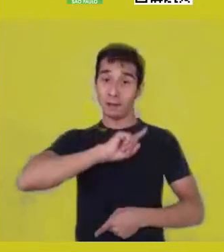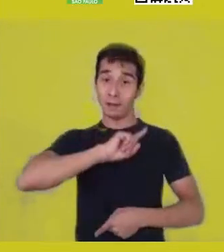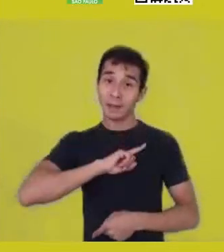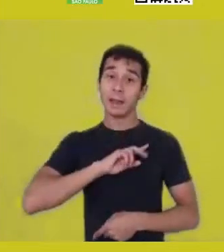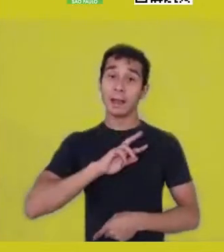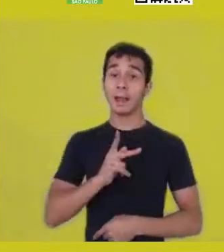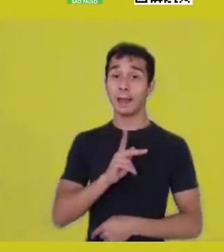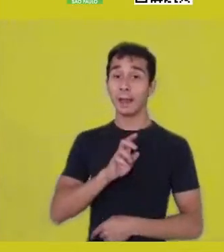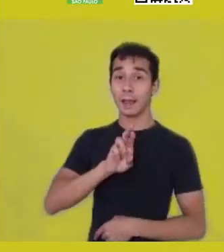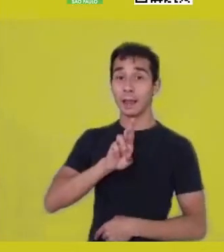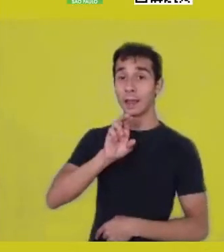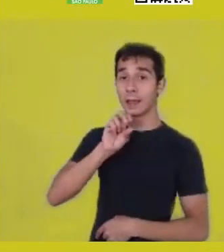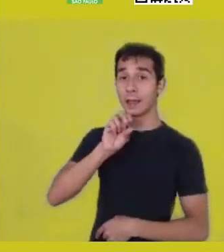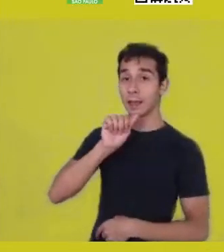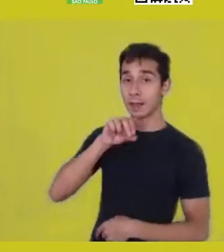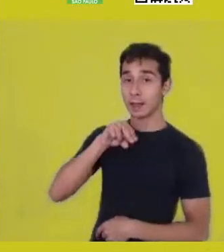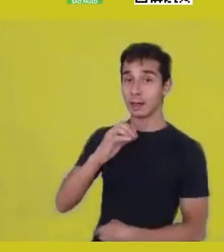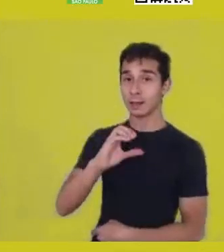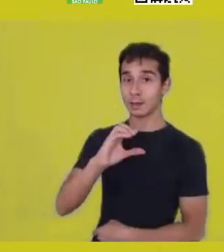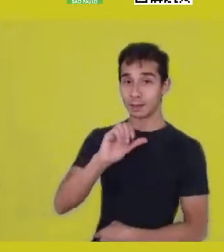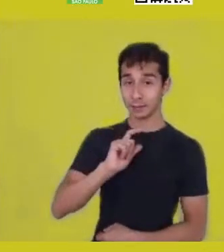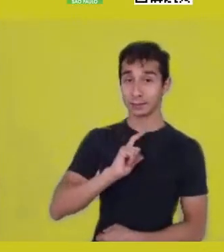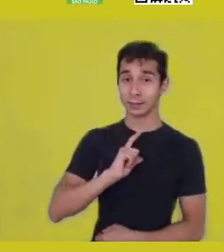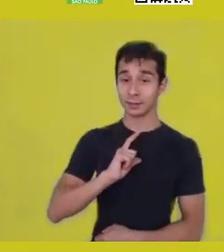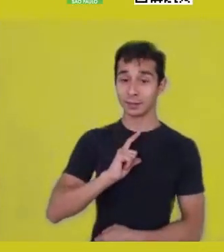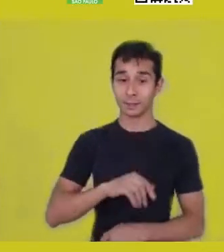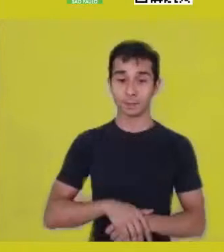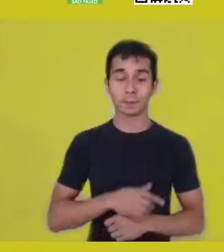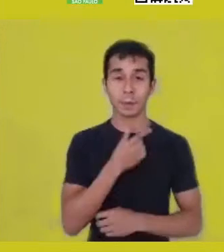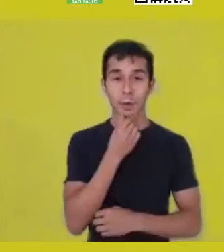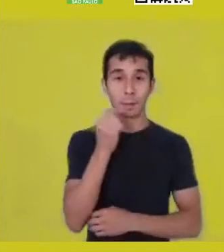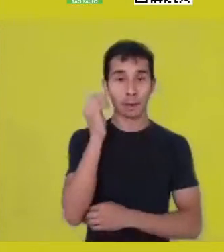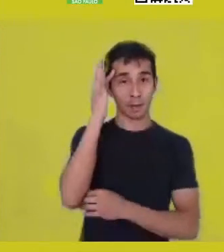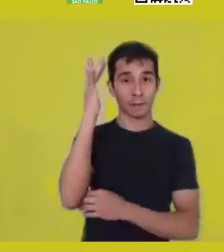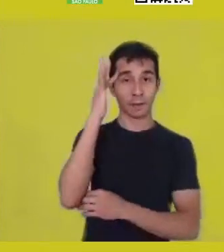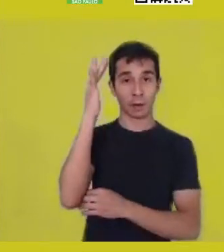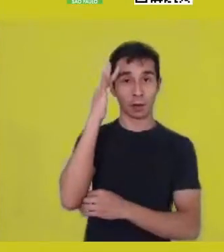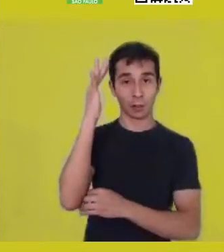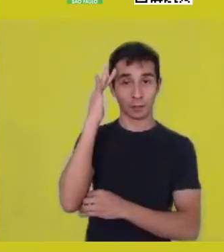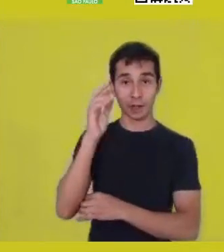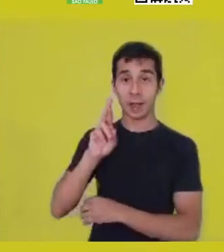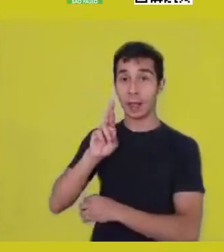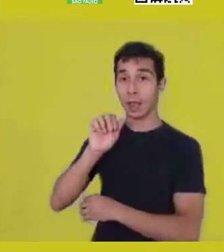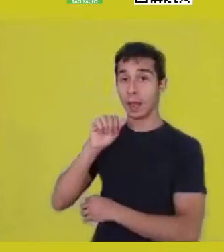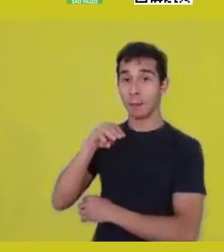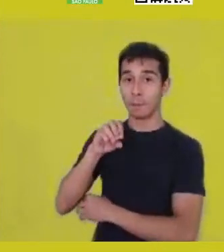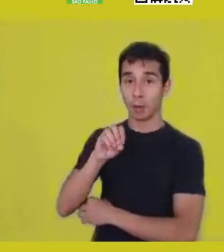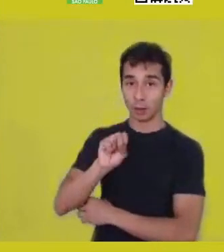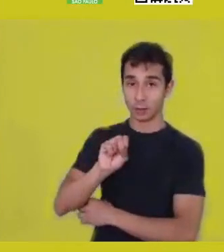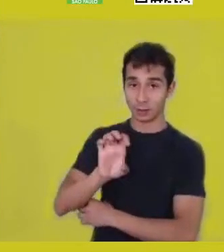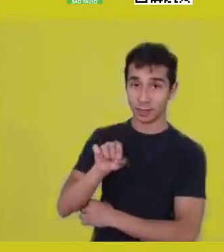As philosopher Mogobe Ramose says, we are before an onto-triad,